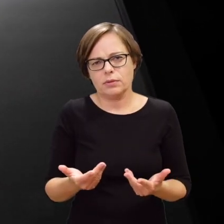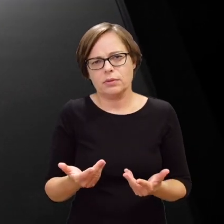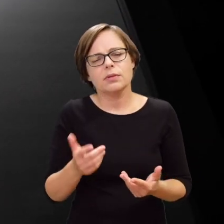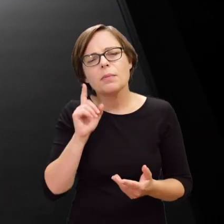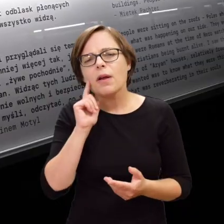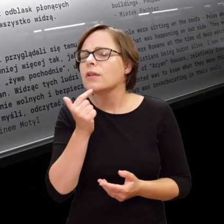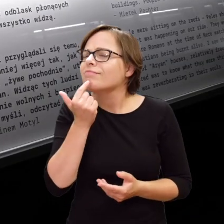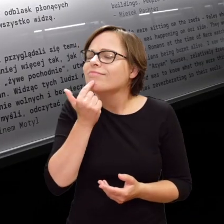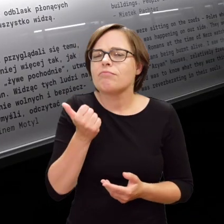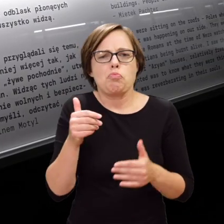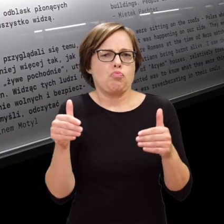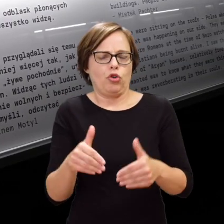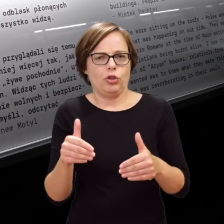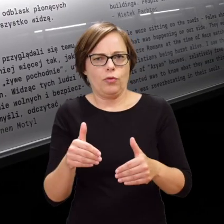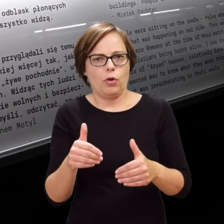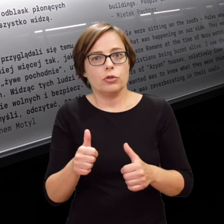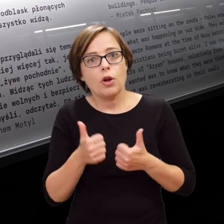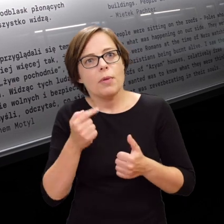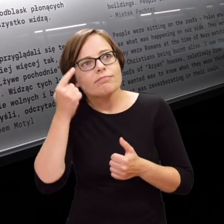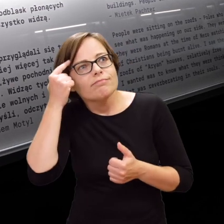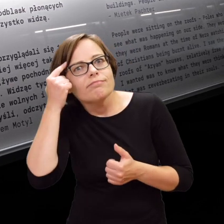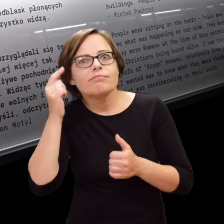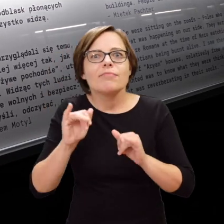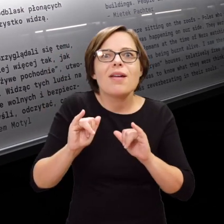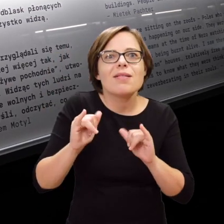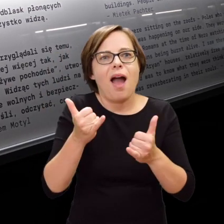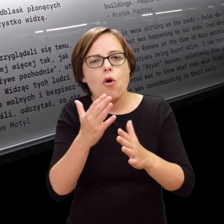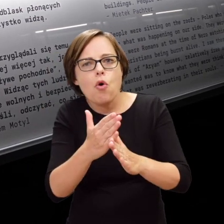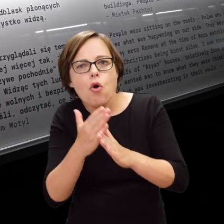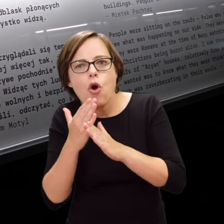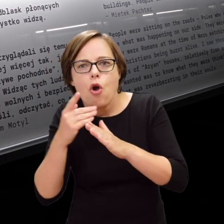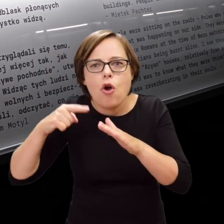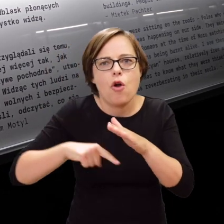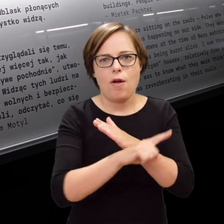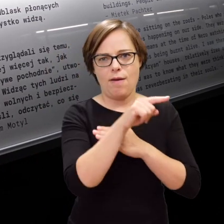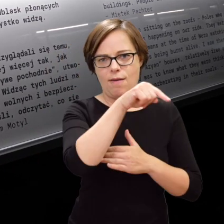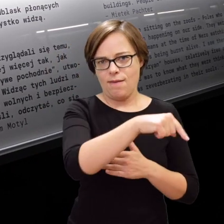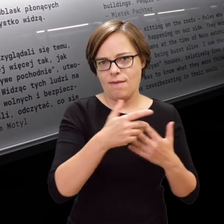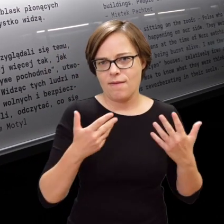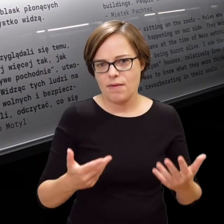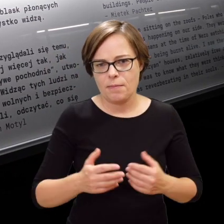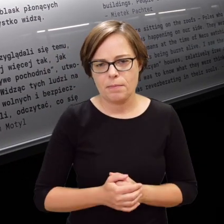It was very difficult to arrange hideouts on the ‘Aryan’ side,